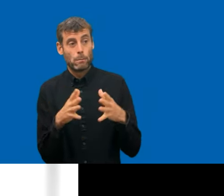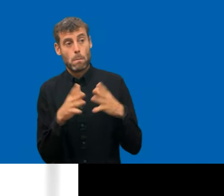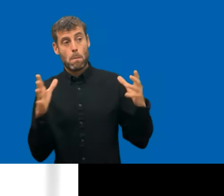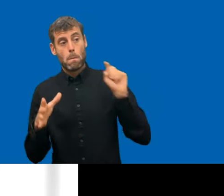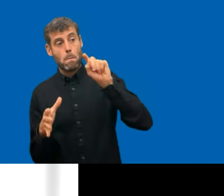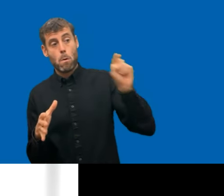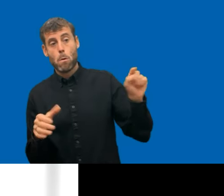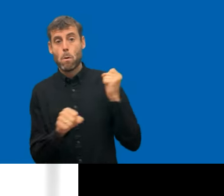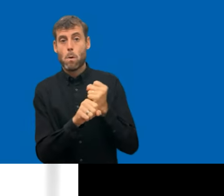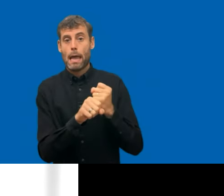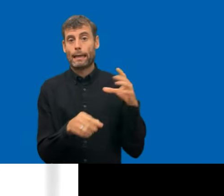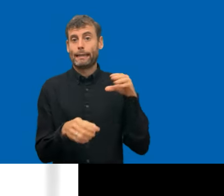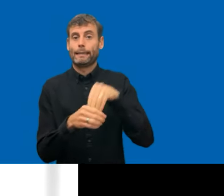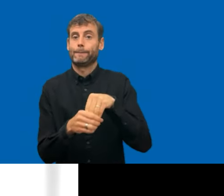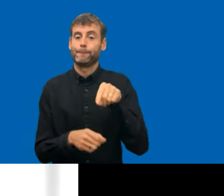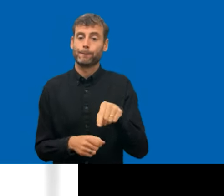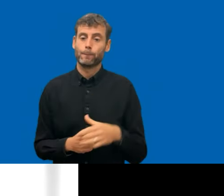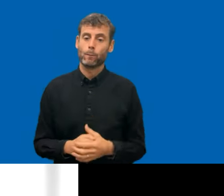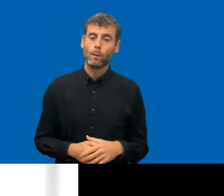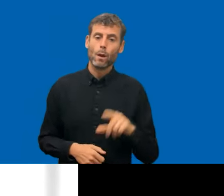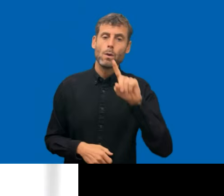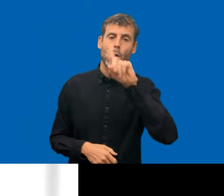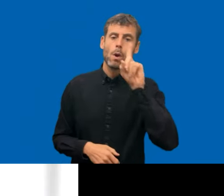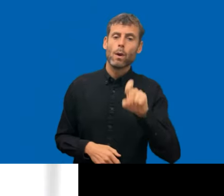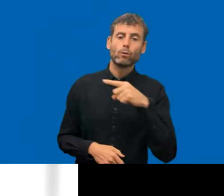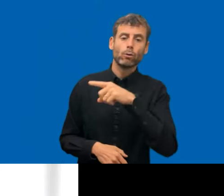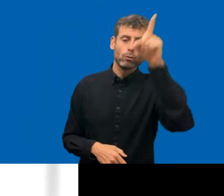New York I think to keep it short, I can completely go in